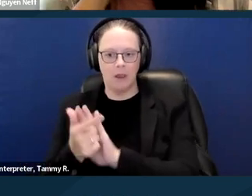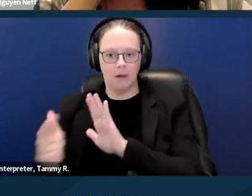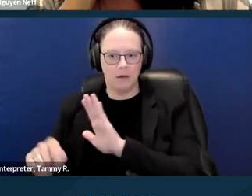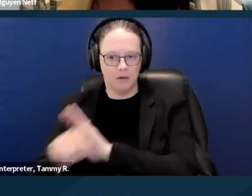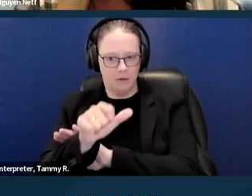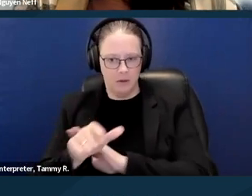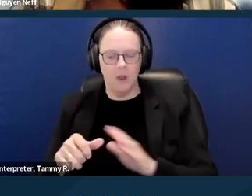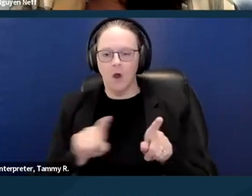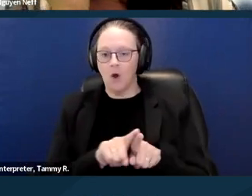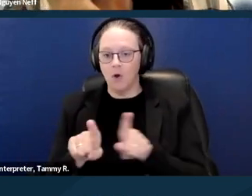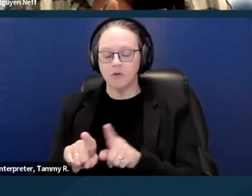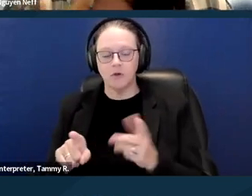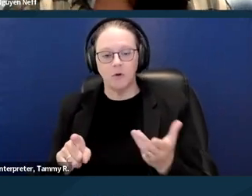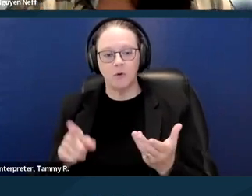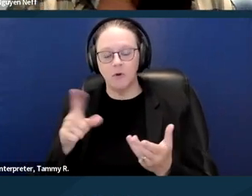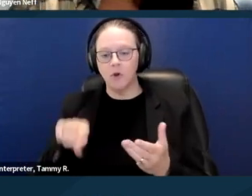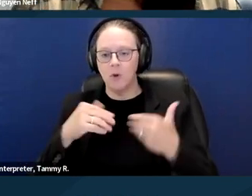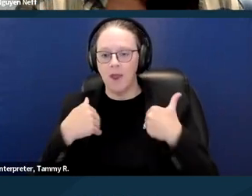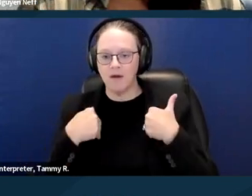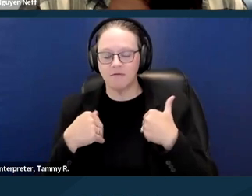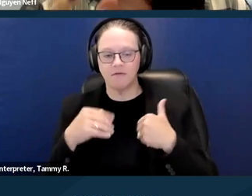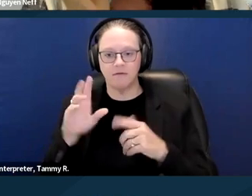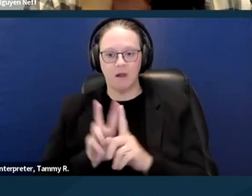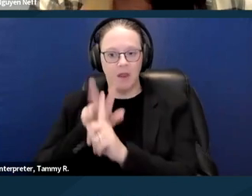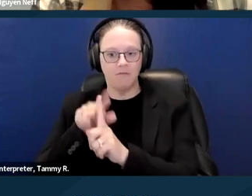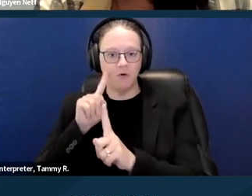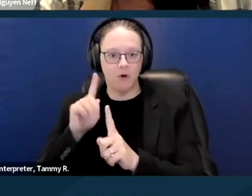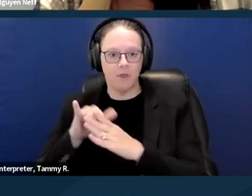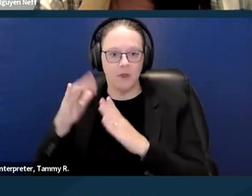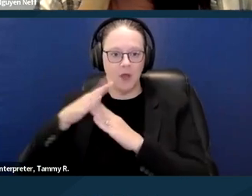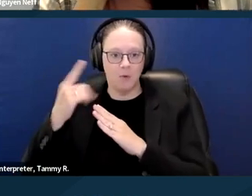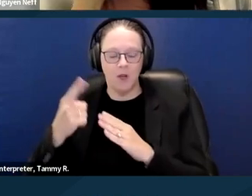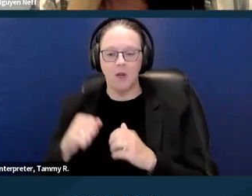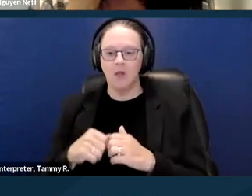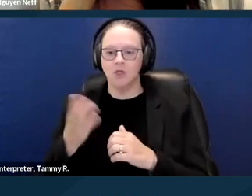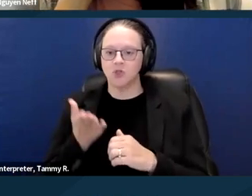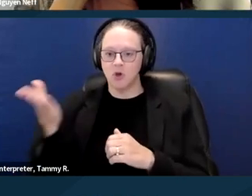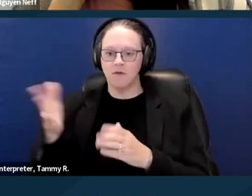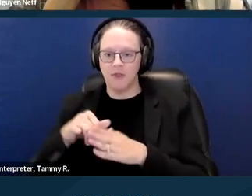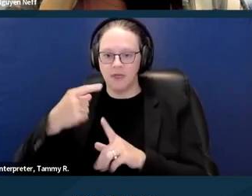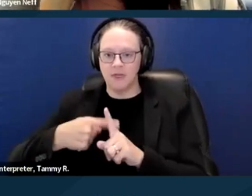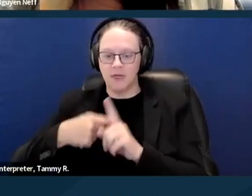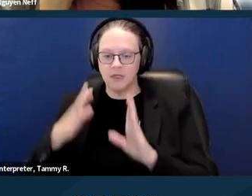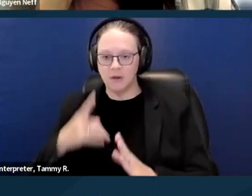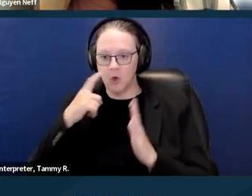And then you might also have a claim for the top one serving the defendant knows to quit arbitrarily discriminating against them,